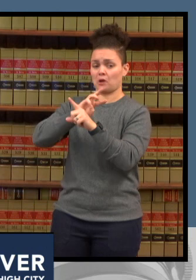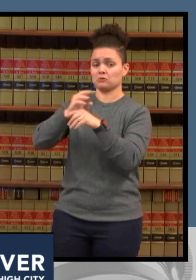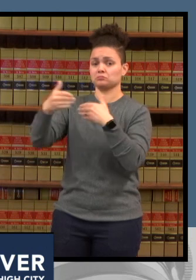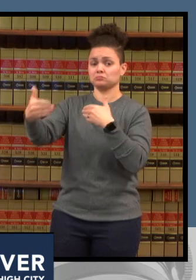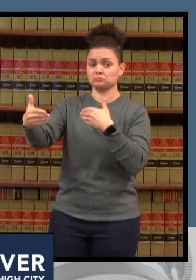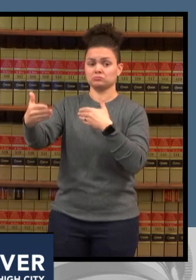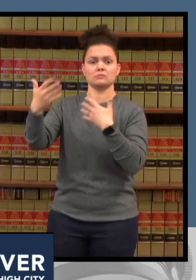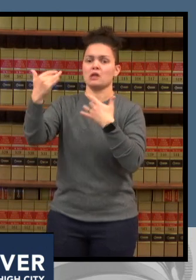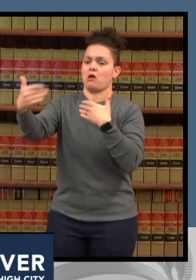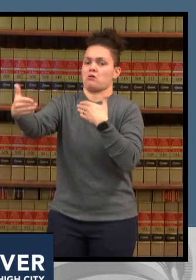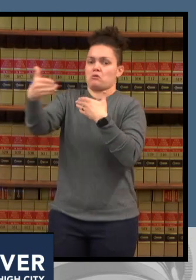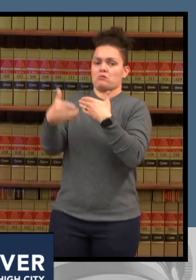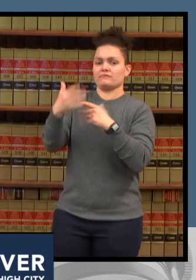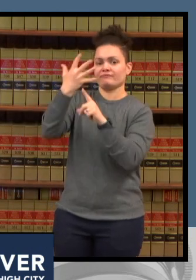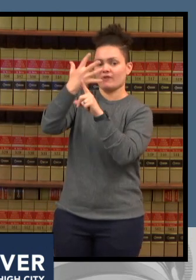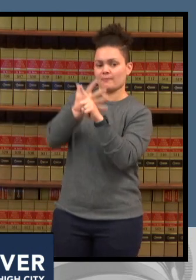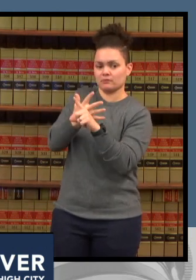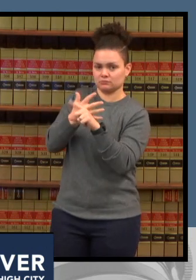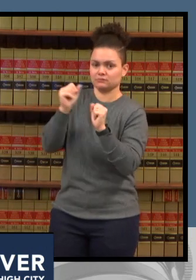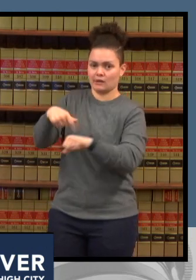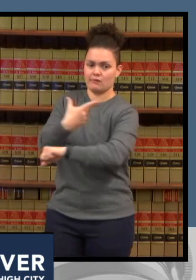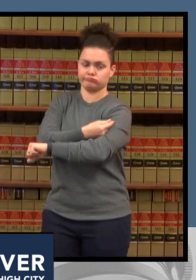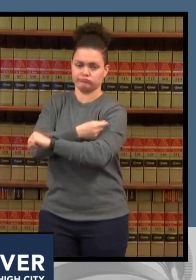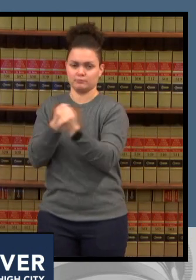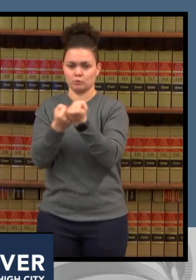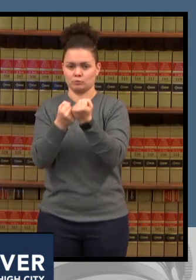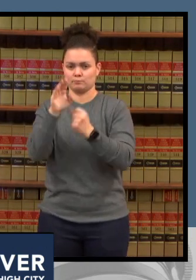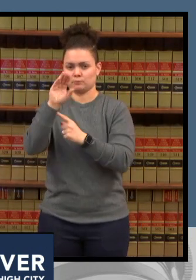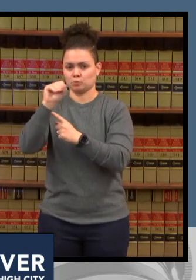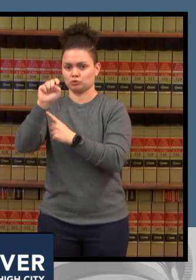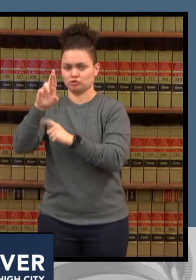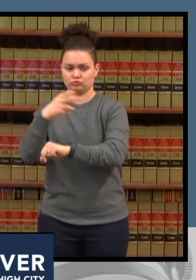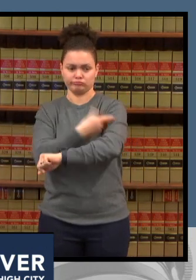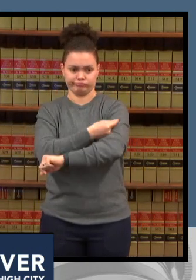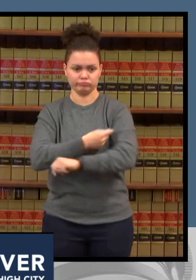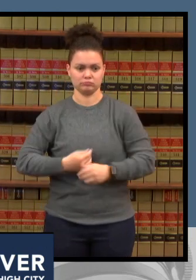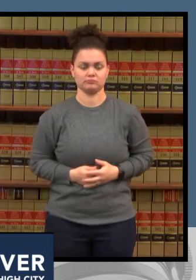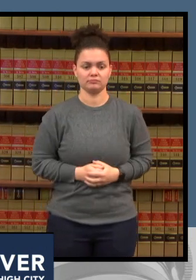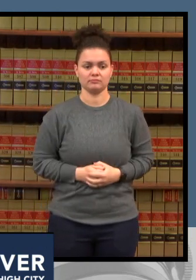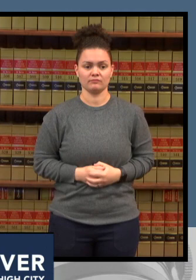vaccinated now i cannot emphasize this enough and i know we sound like a broken record but this is